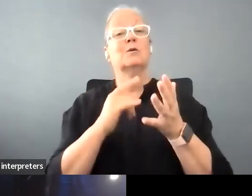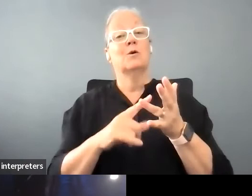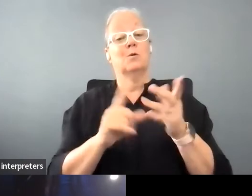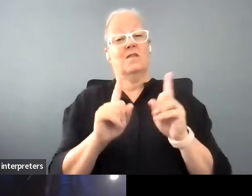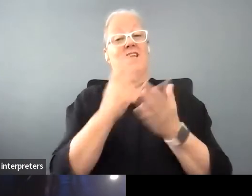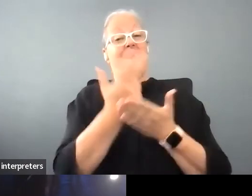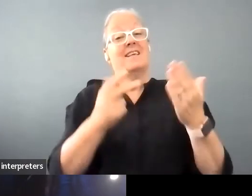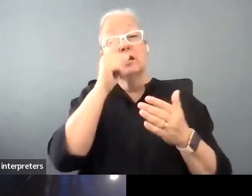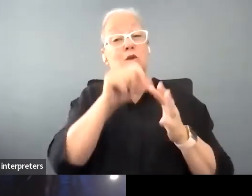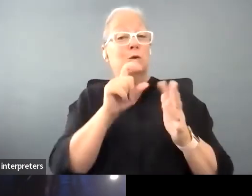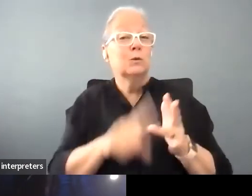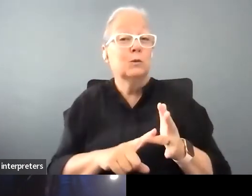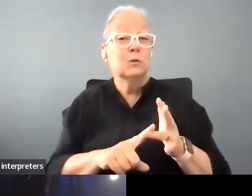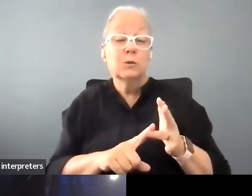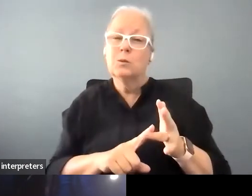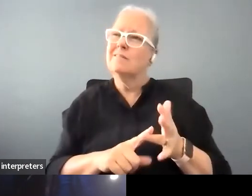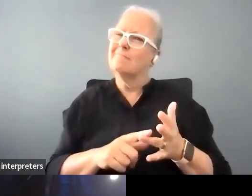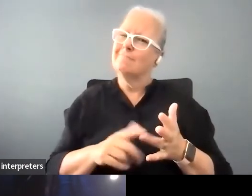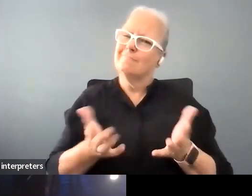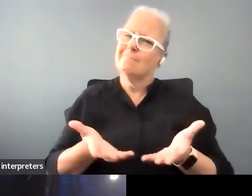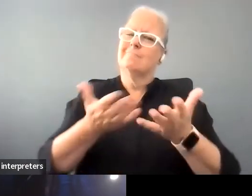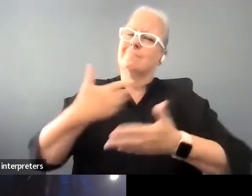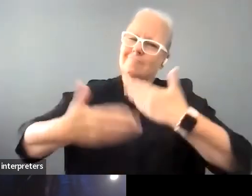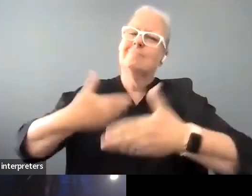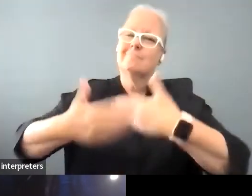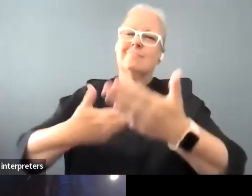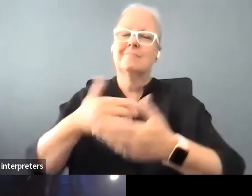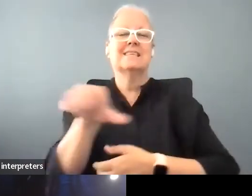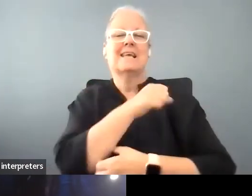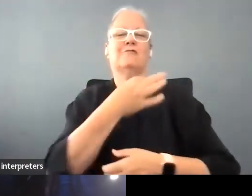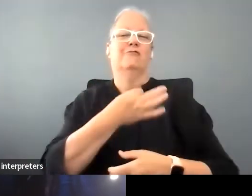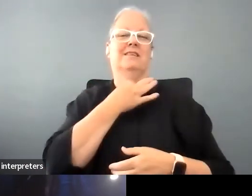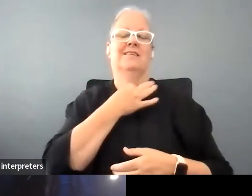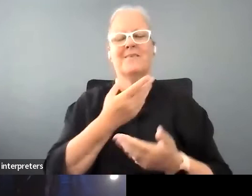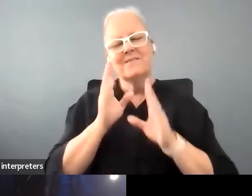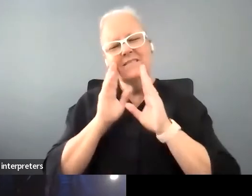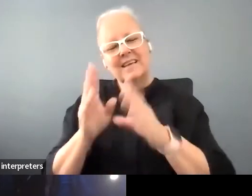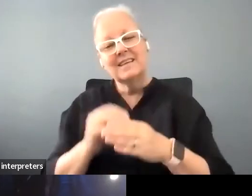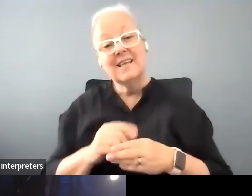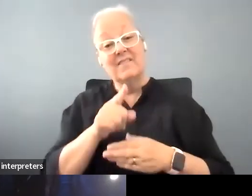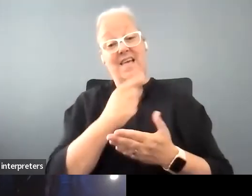be profound, be daring, take a risk. Fantastic, because the arts is where change begins.